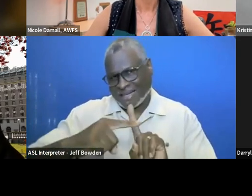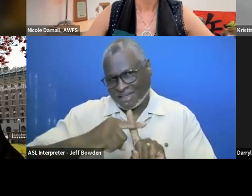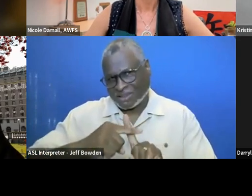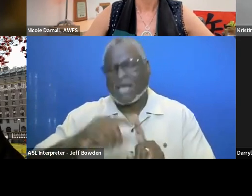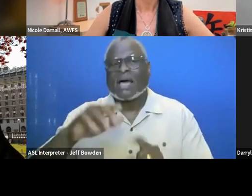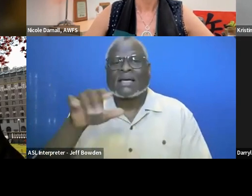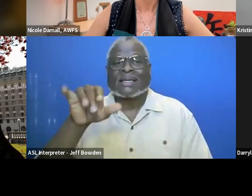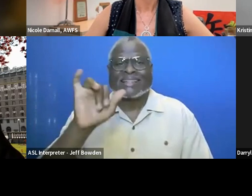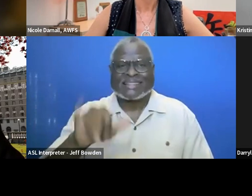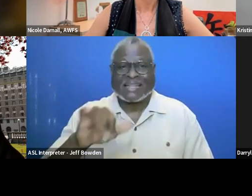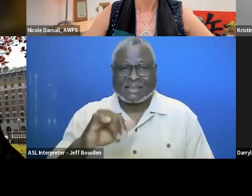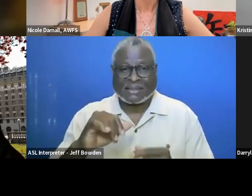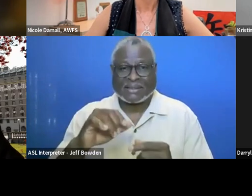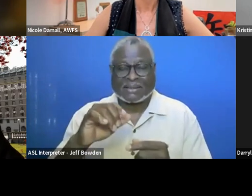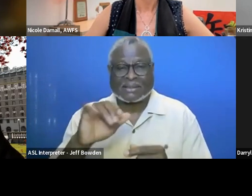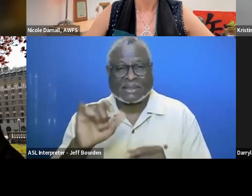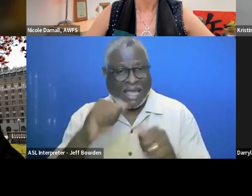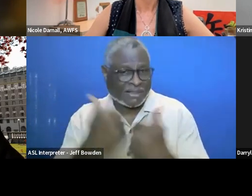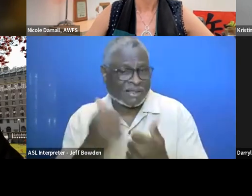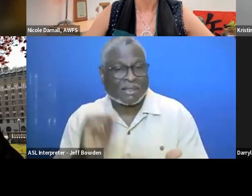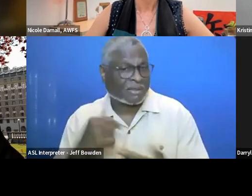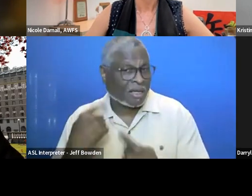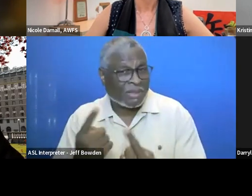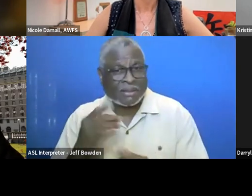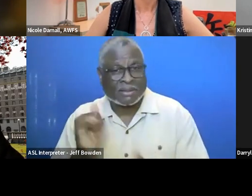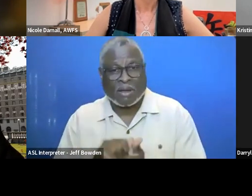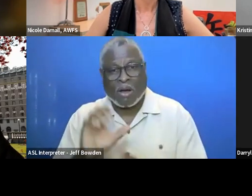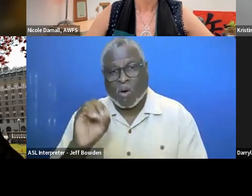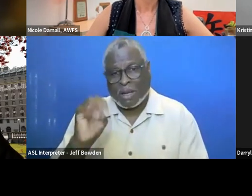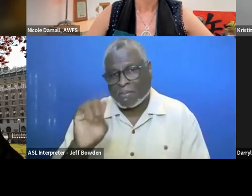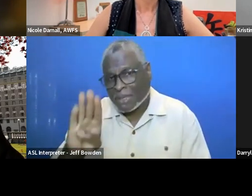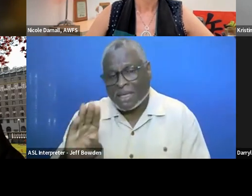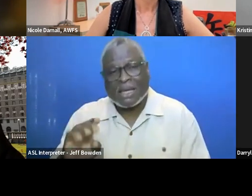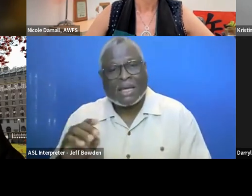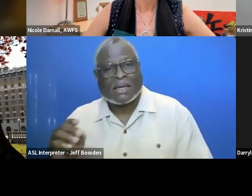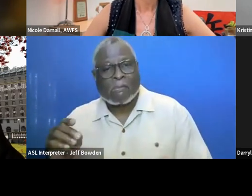And there has been some things like OMB incentives, but like things like oh,